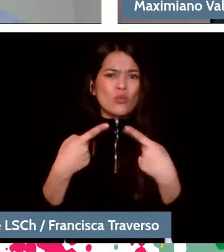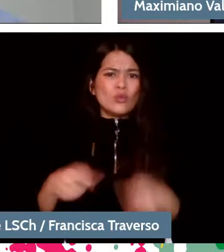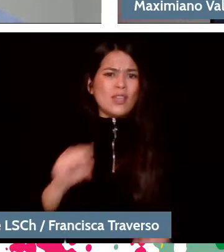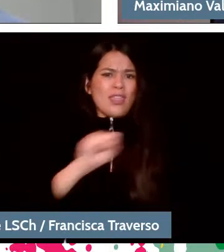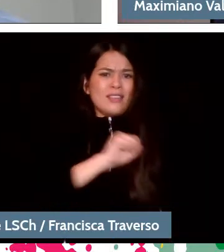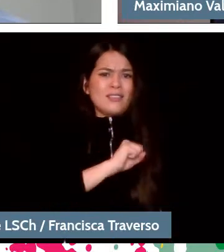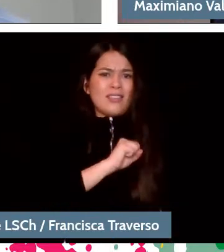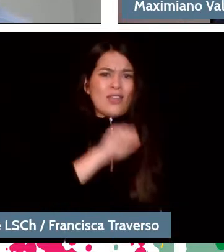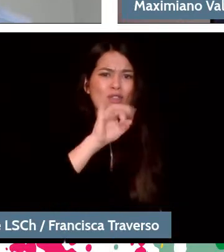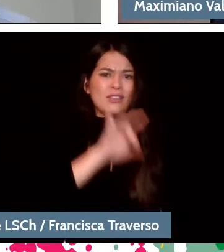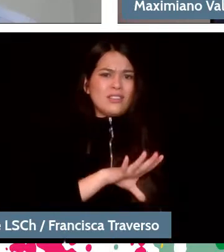Yes.